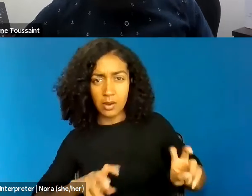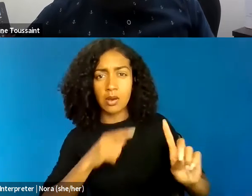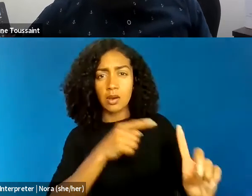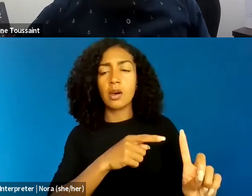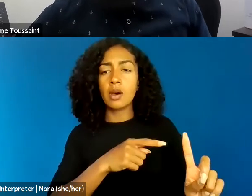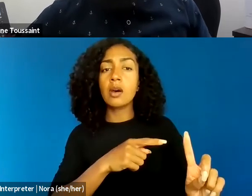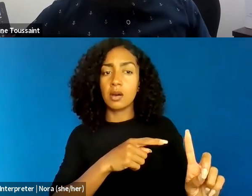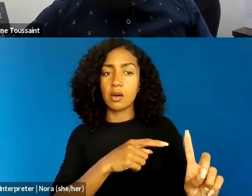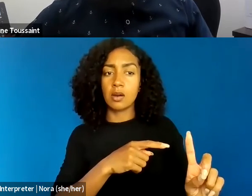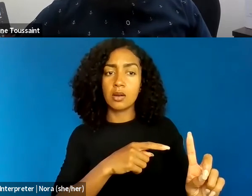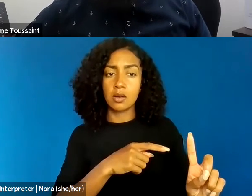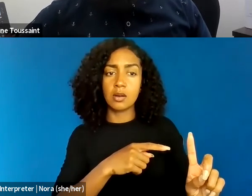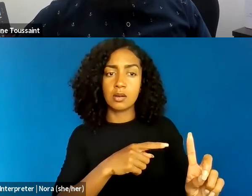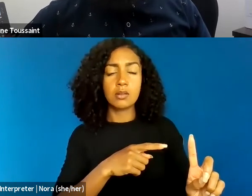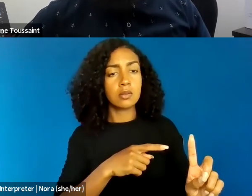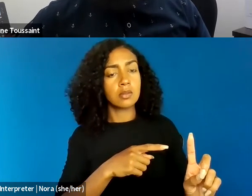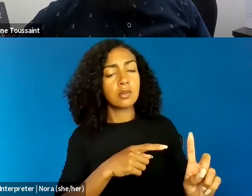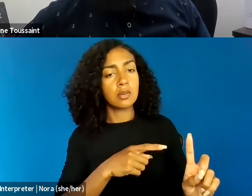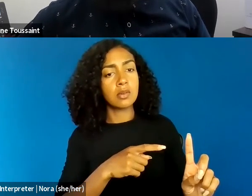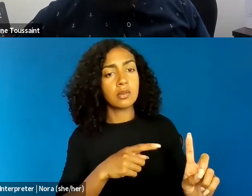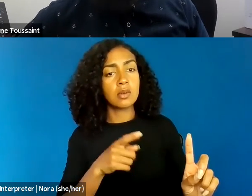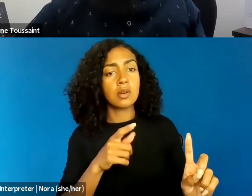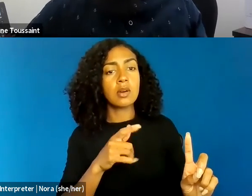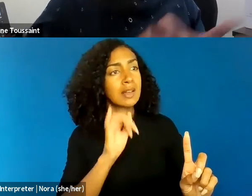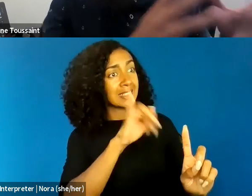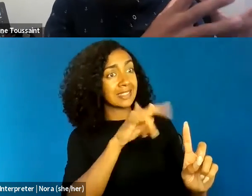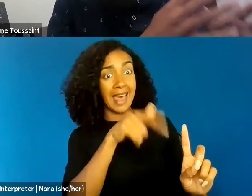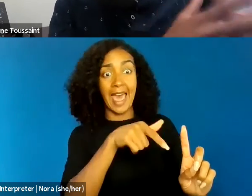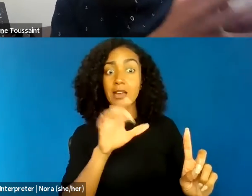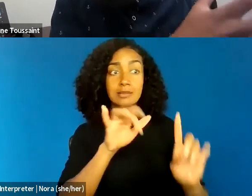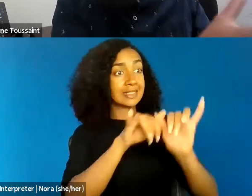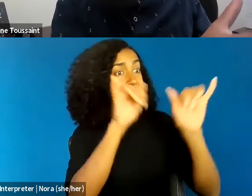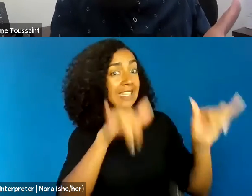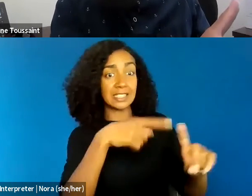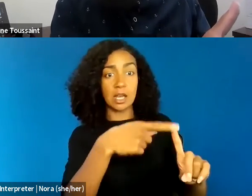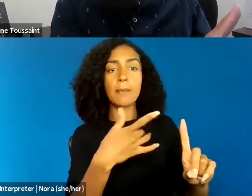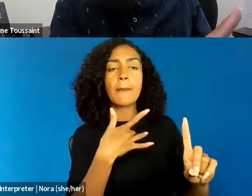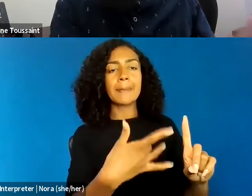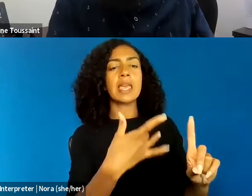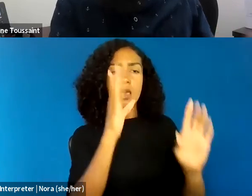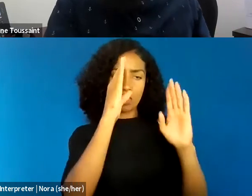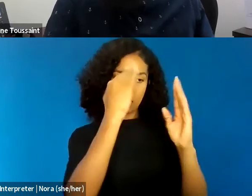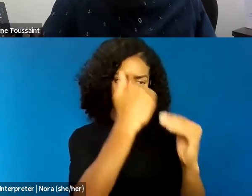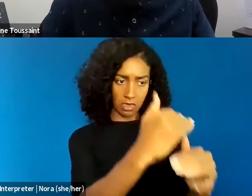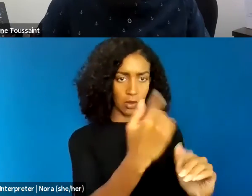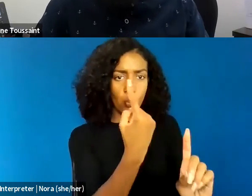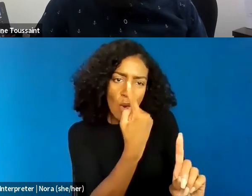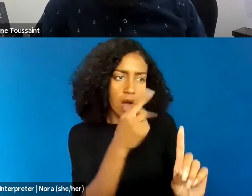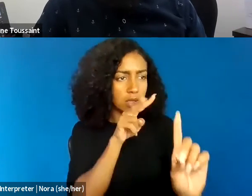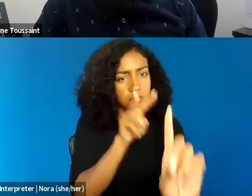a genre of human being, right? One vision of what it means to live in relation to one another.